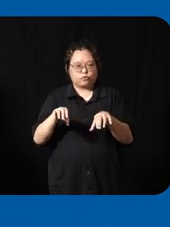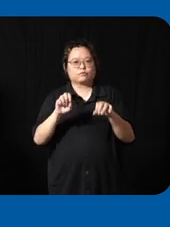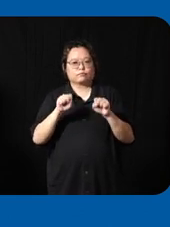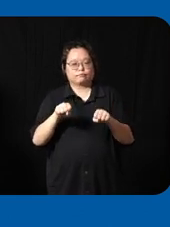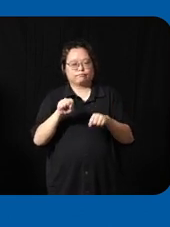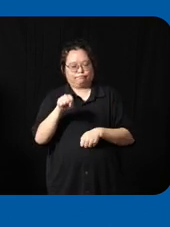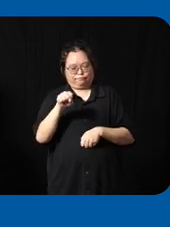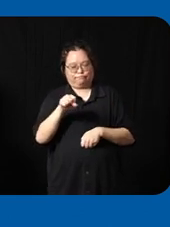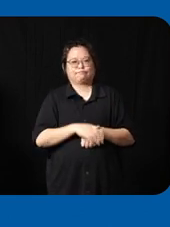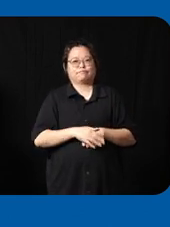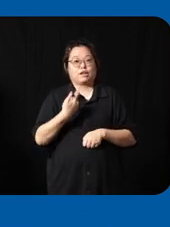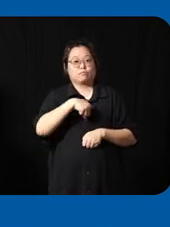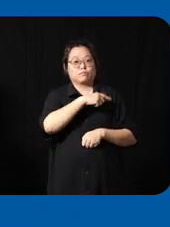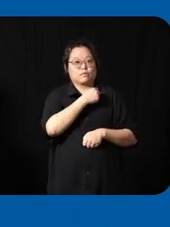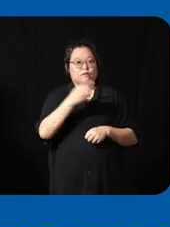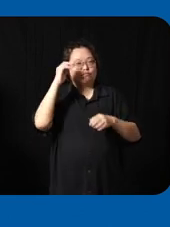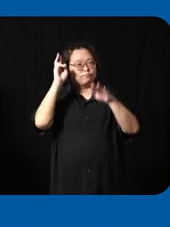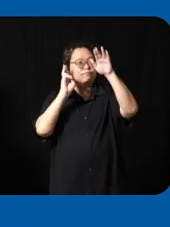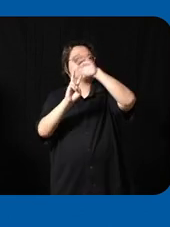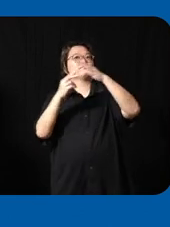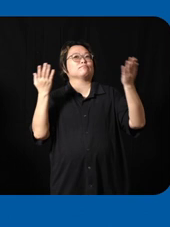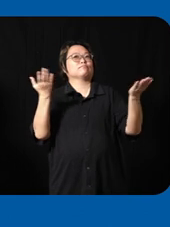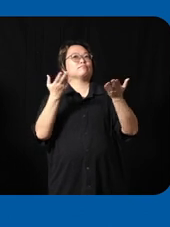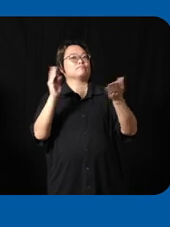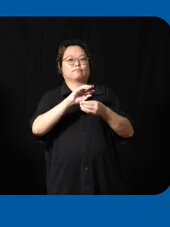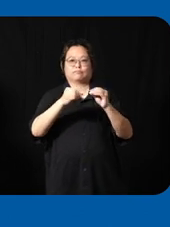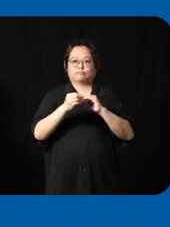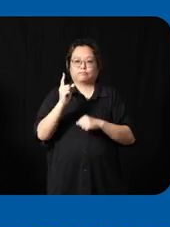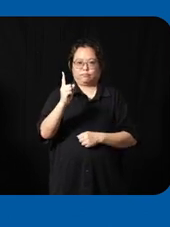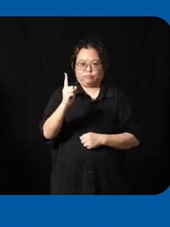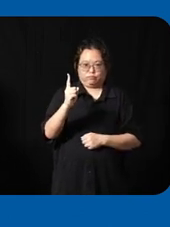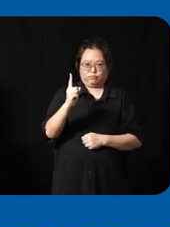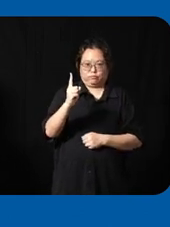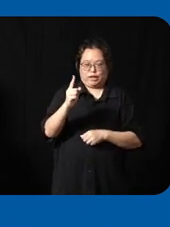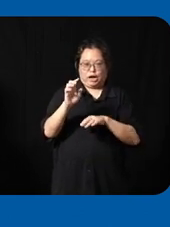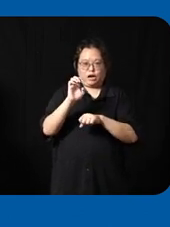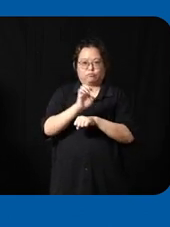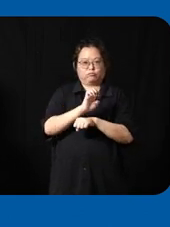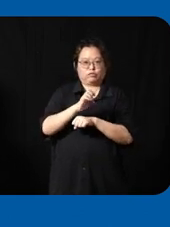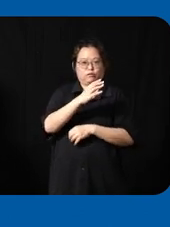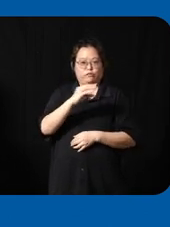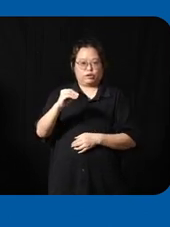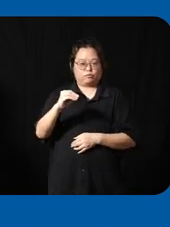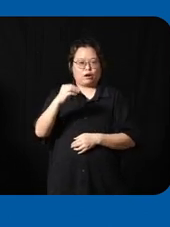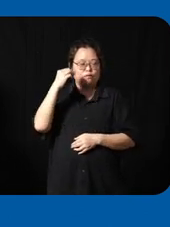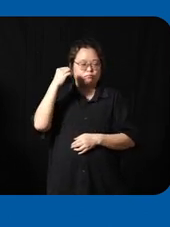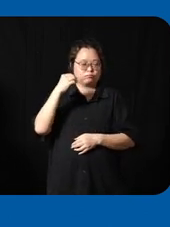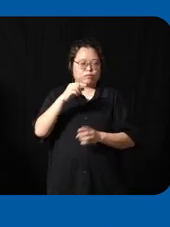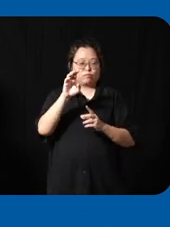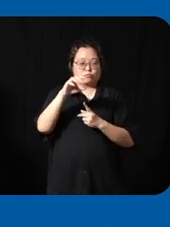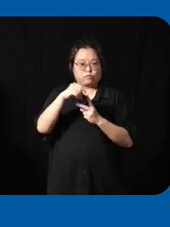vision on the top which is to be the number one employer of choice for persons with disability